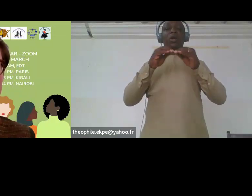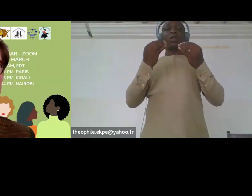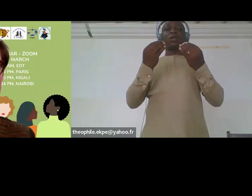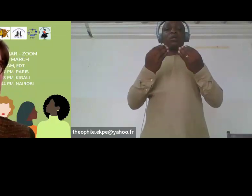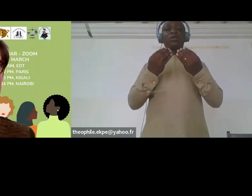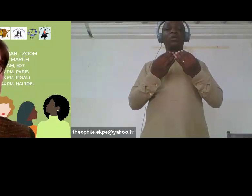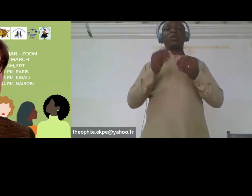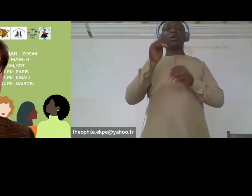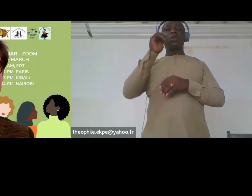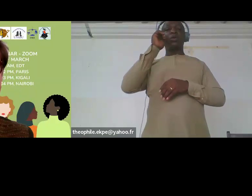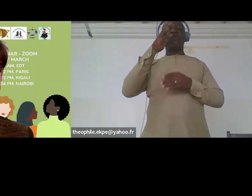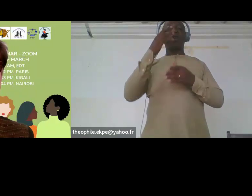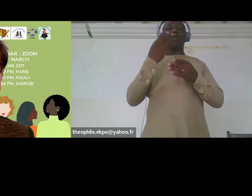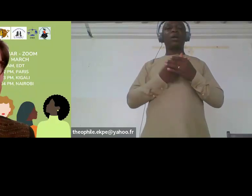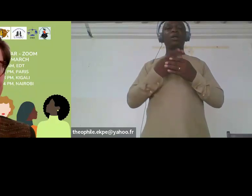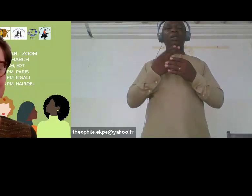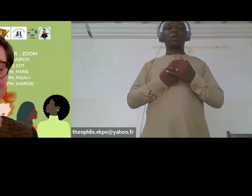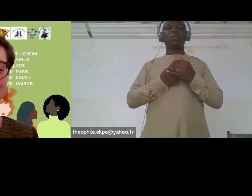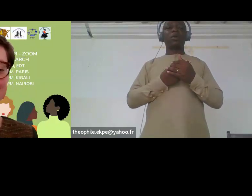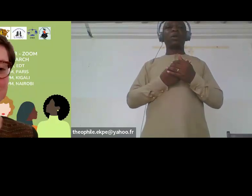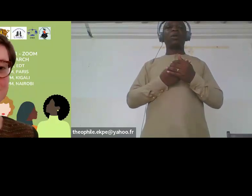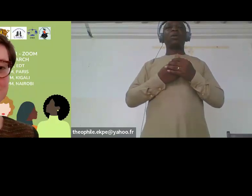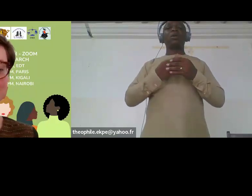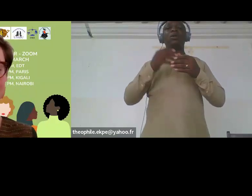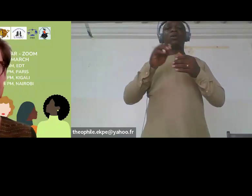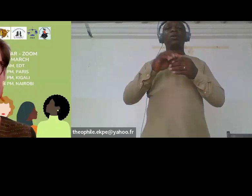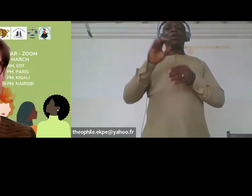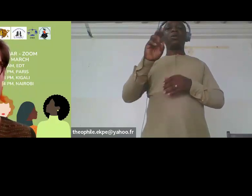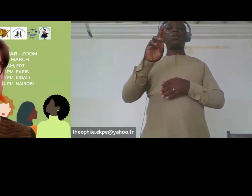Janet is an accountant